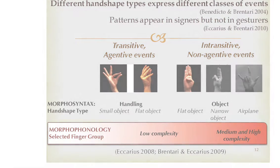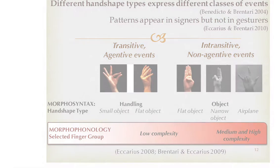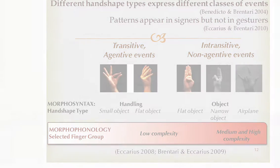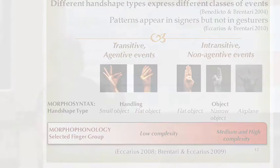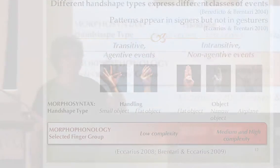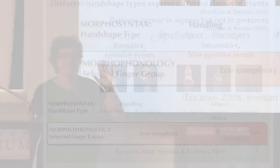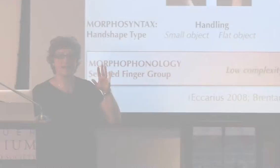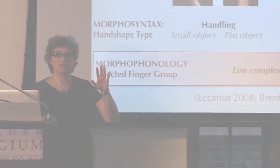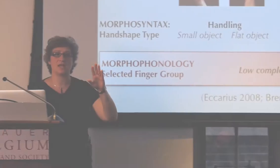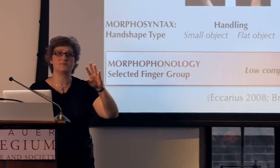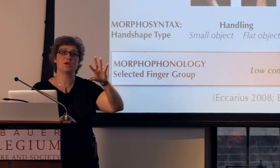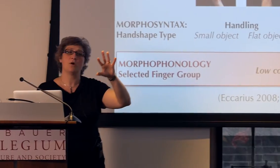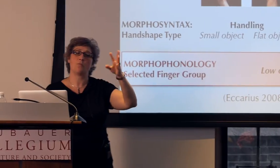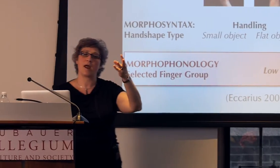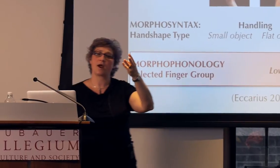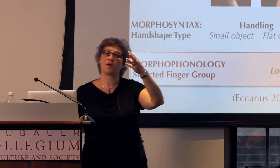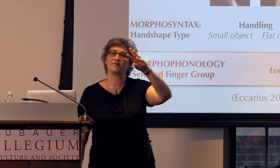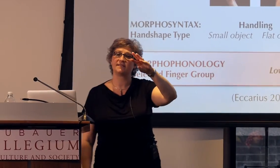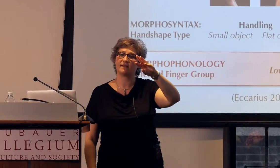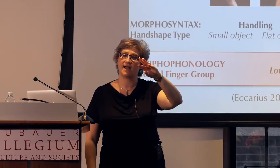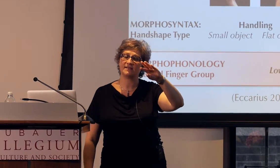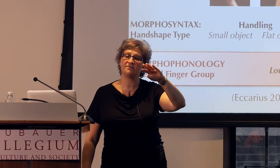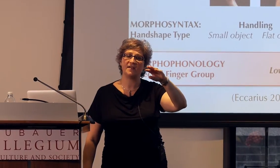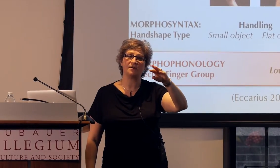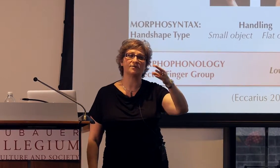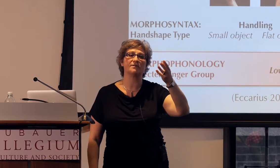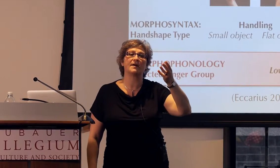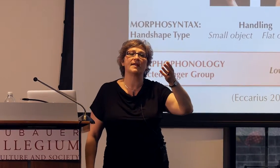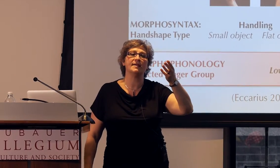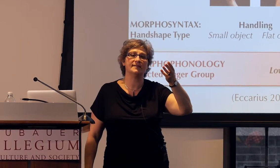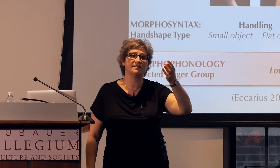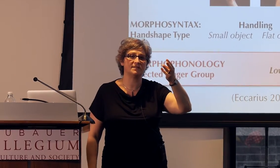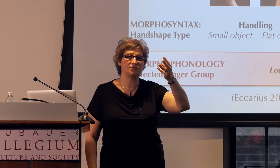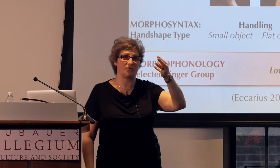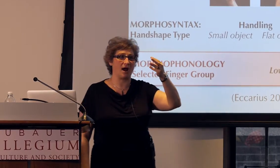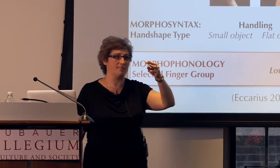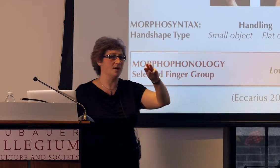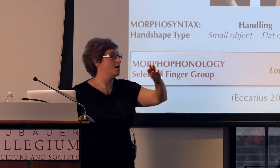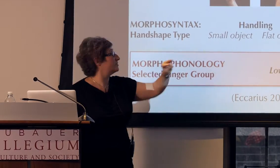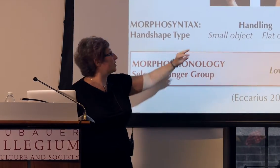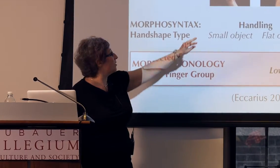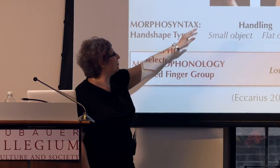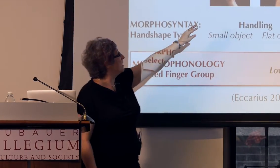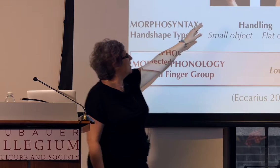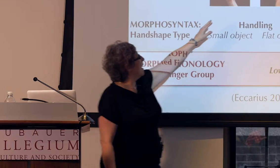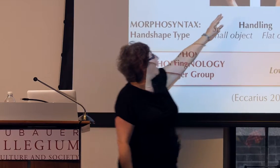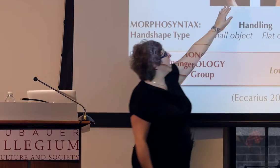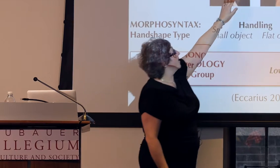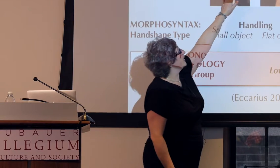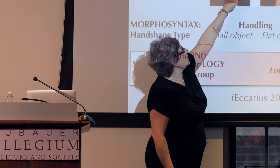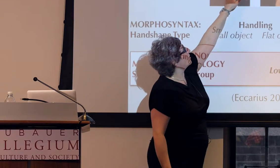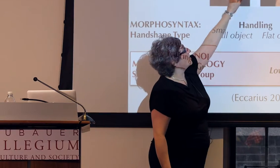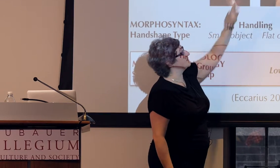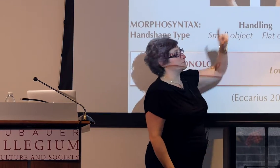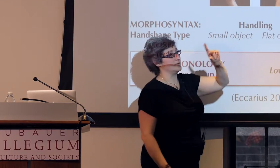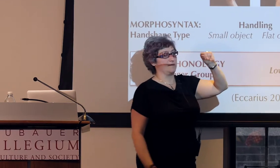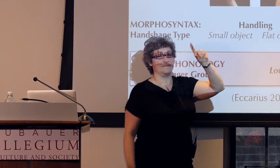are examples of handshapes where the selected fingers are very easy to describe, so here, it's these two fingers